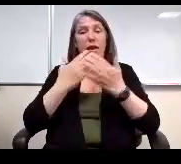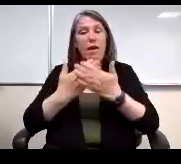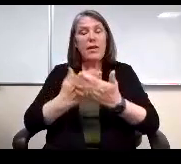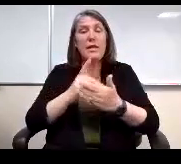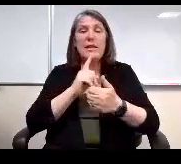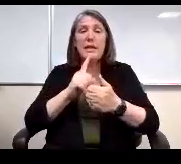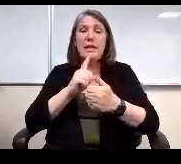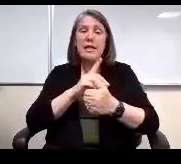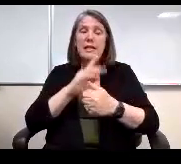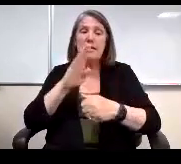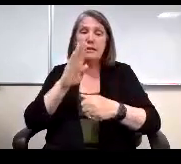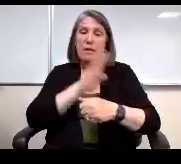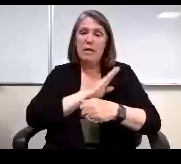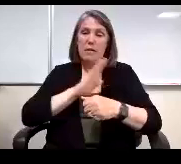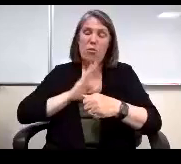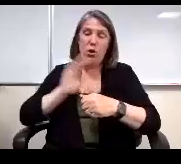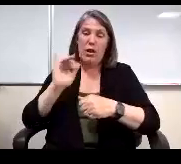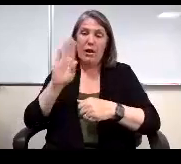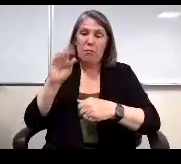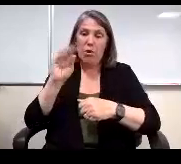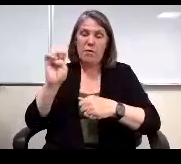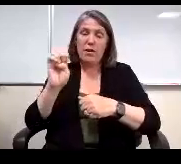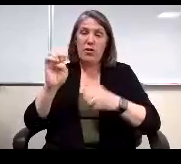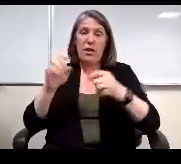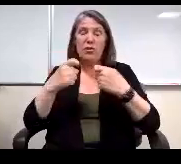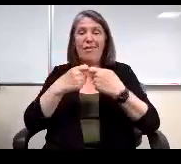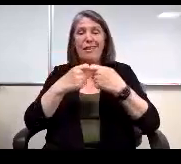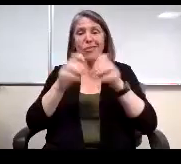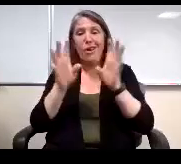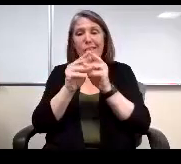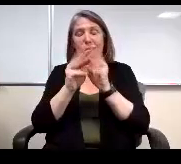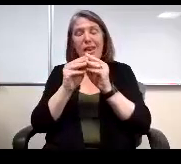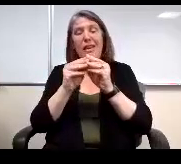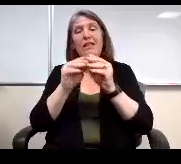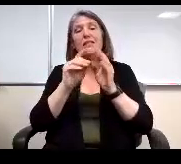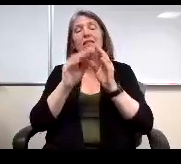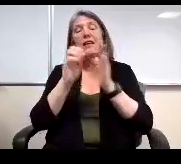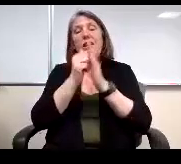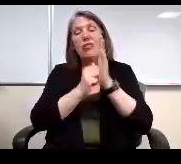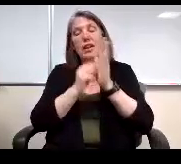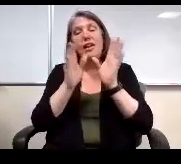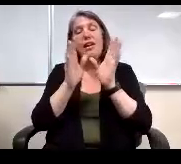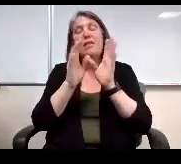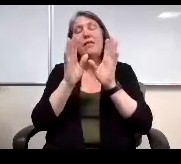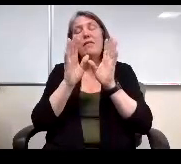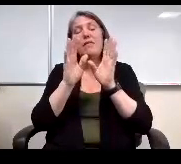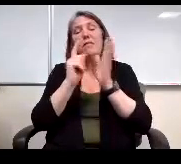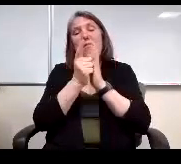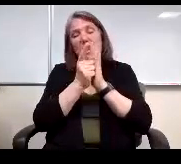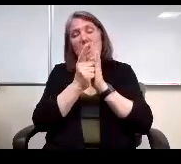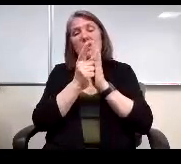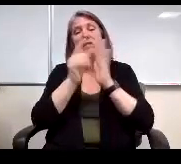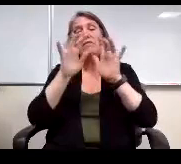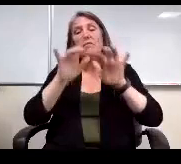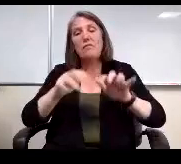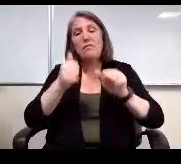of like Board of Education, electronic meetings and agendas and minutes. The recordings of the Board of Education, electronic meetings and the